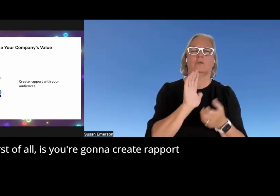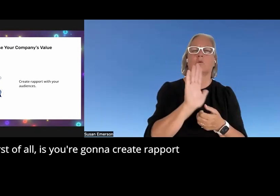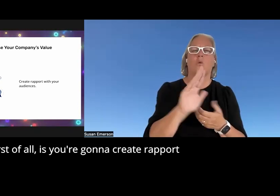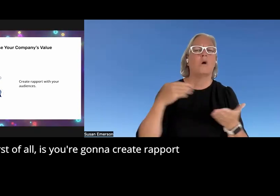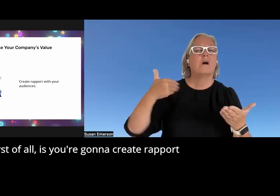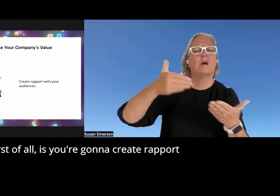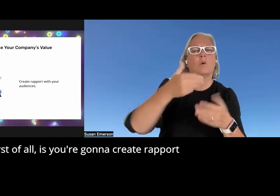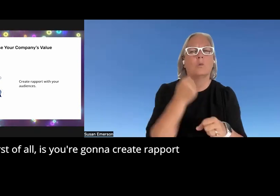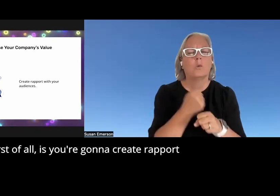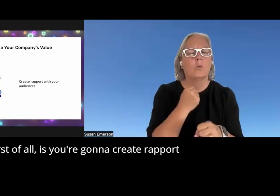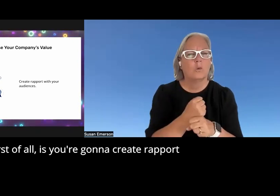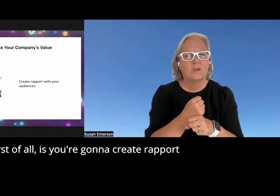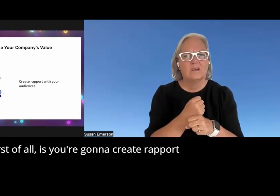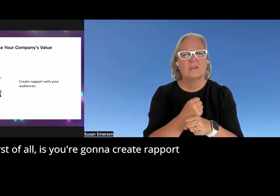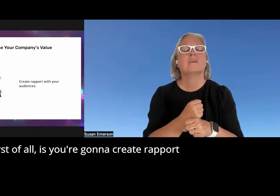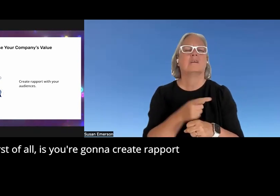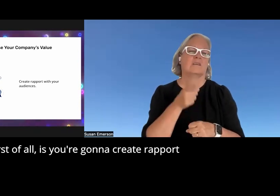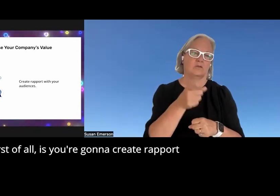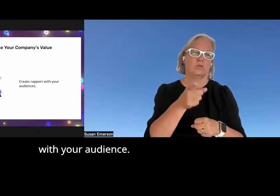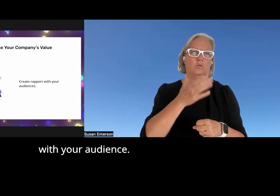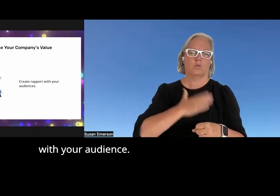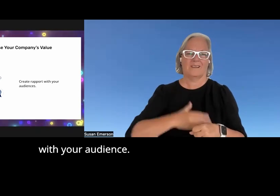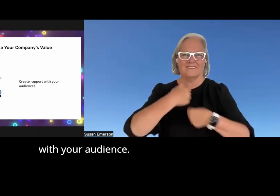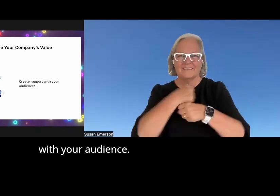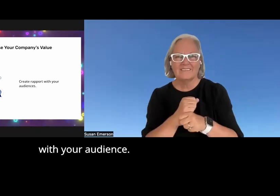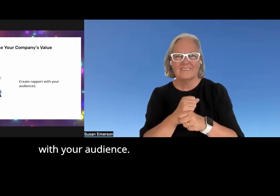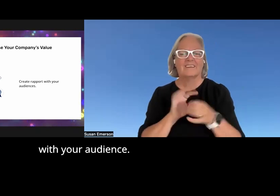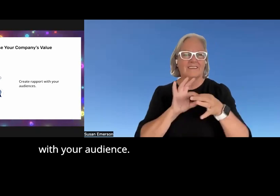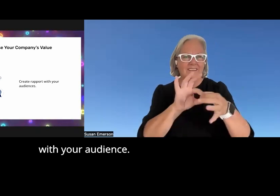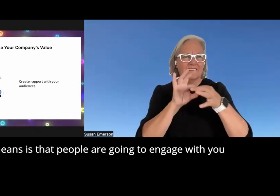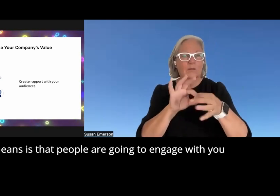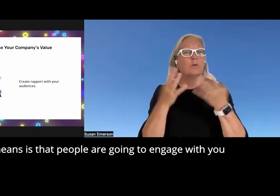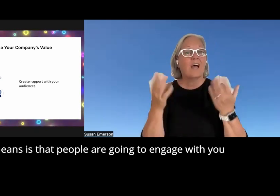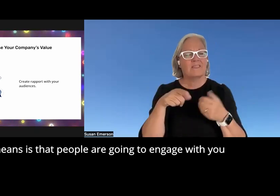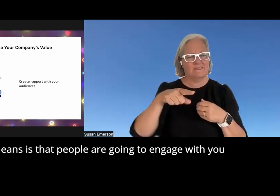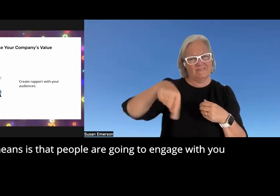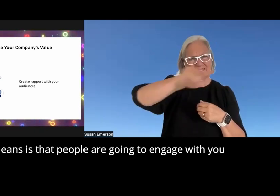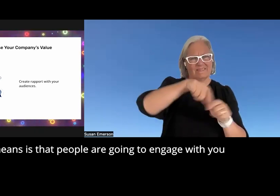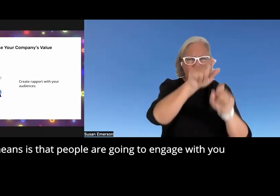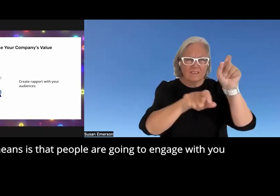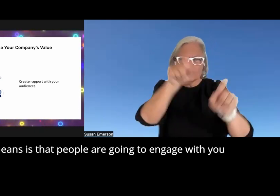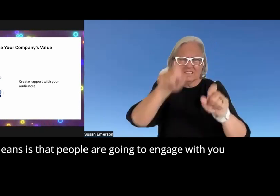first of all is you're going to create rapport with your audience what that means is that people